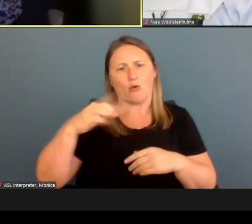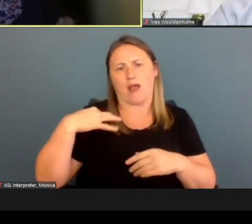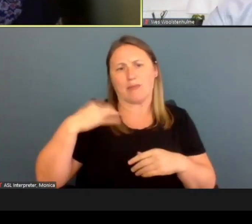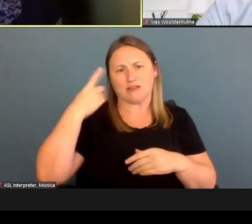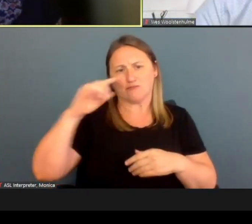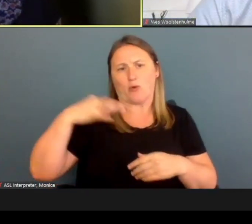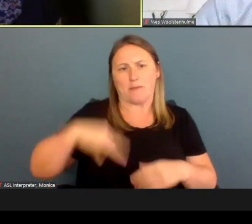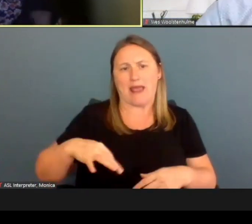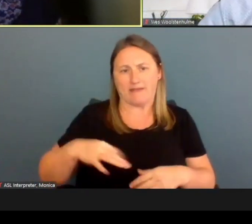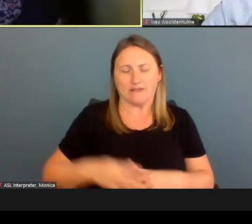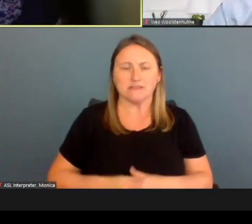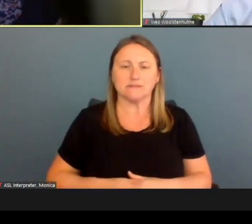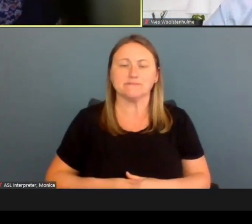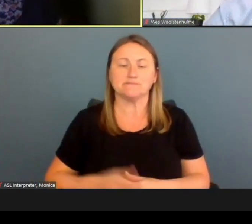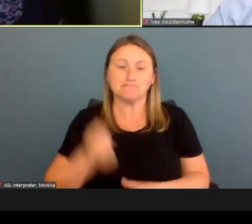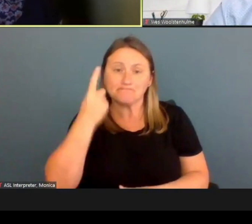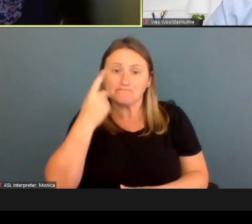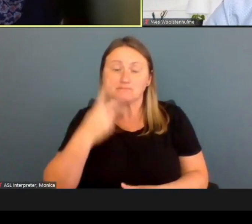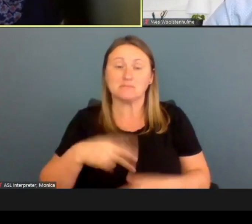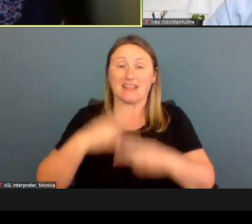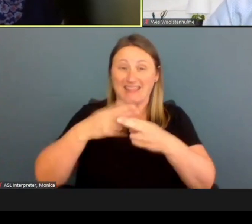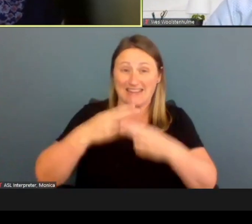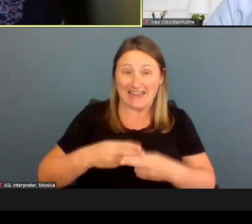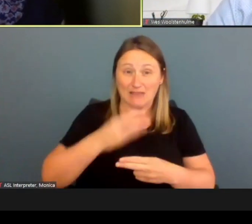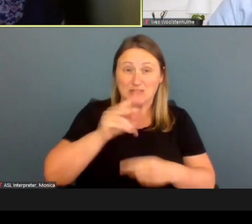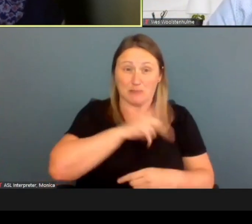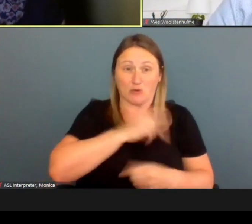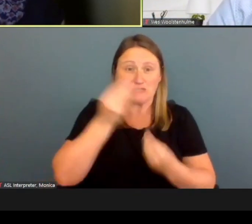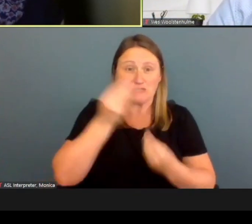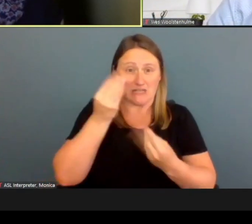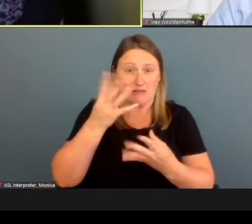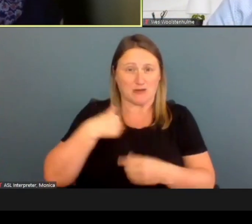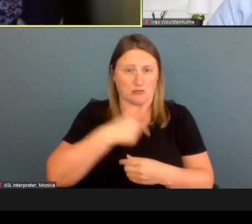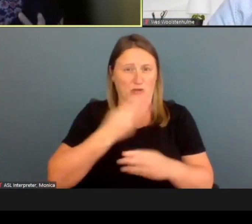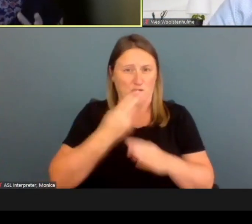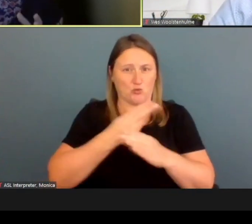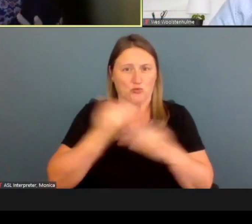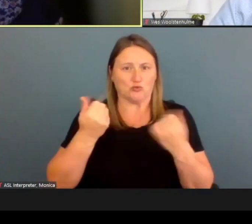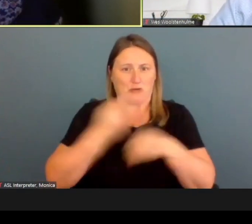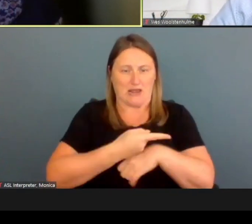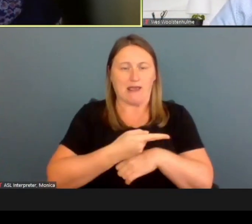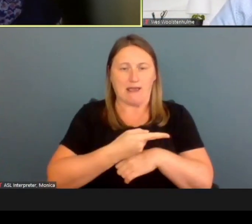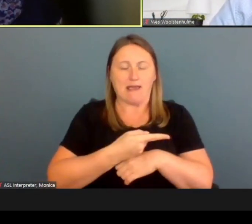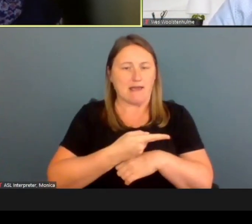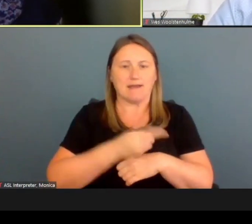Please understand that the names and the personal information that we're using today are not real.